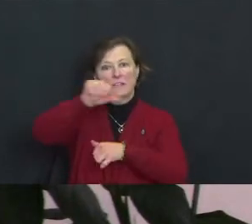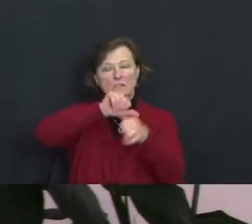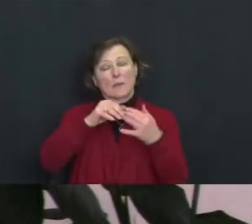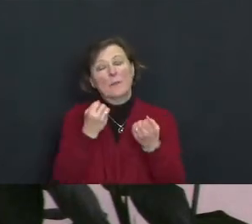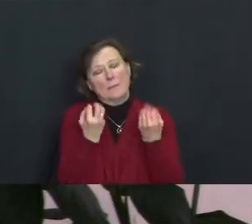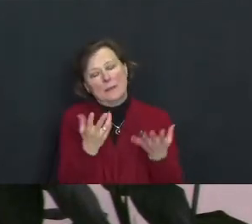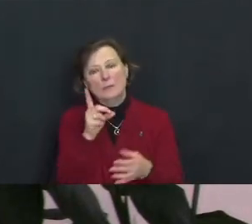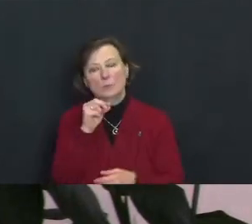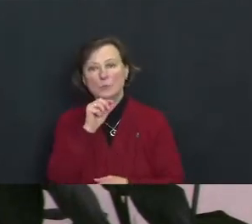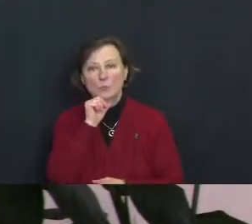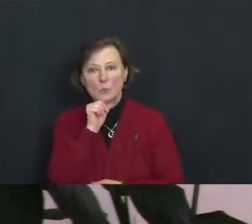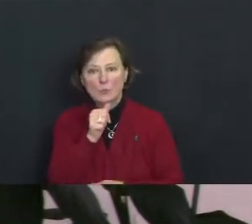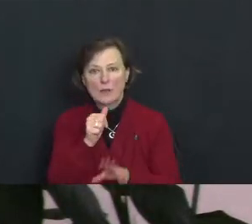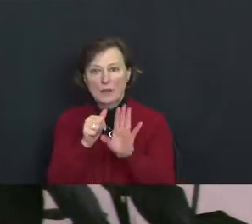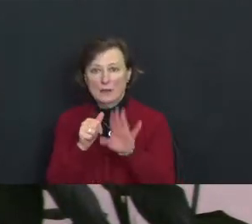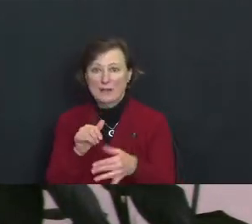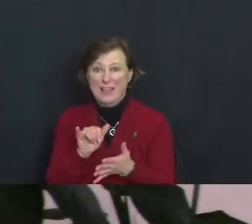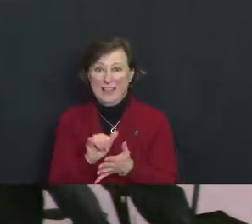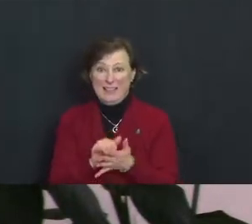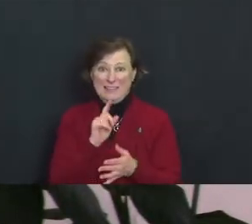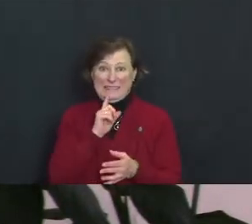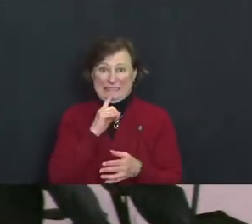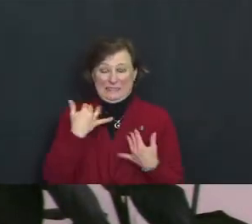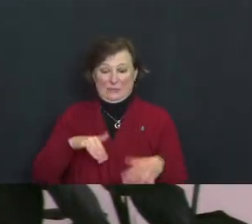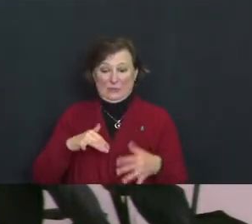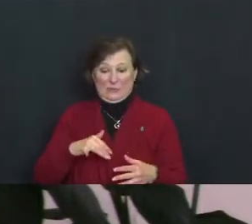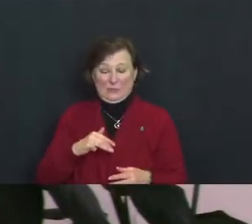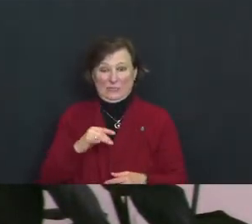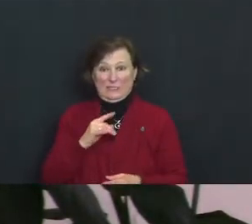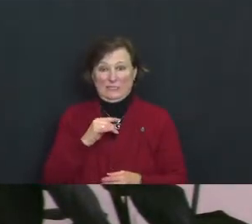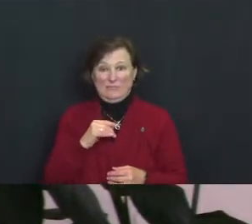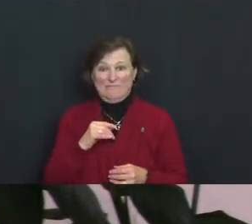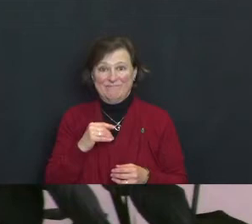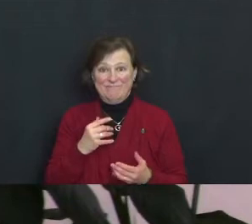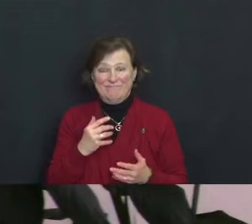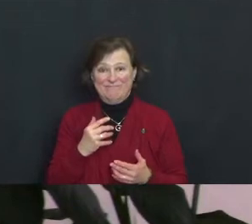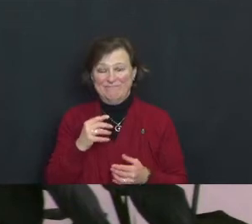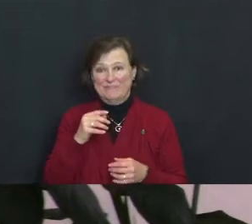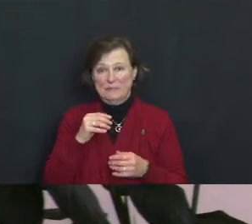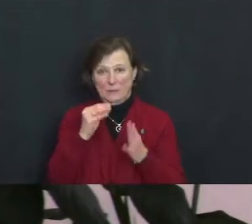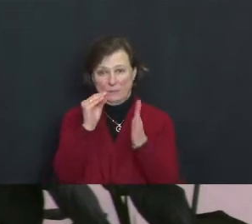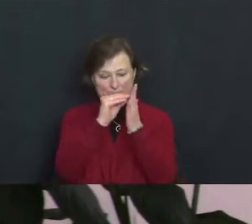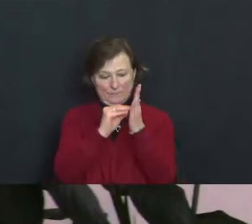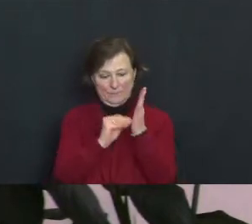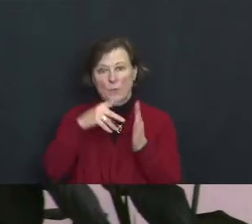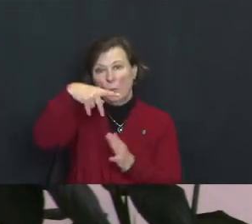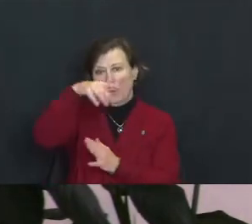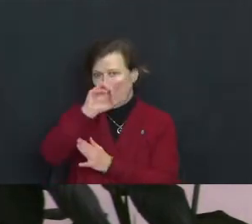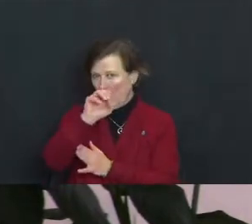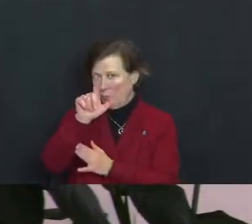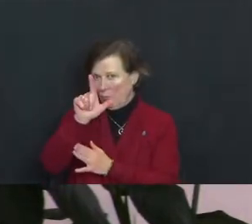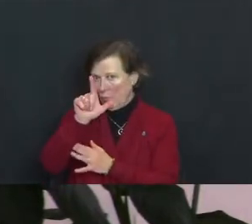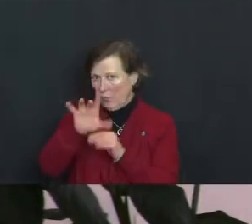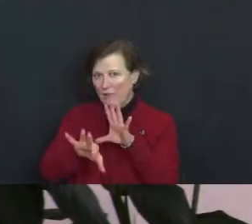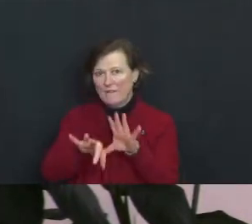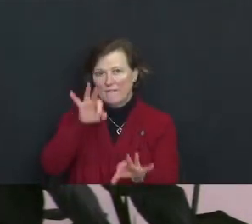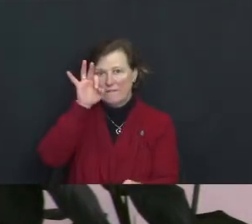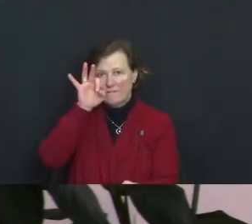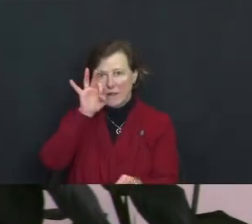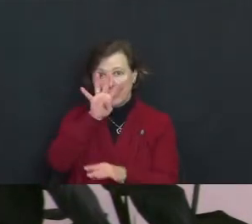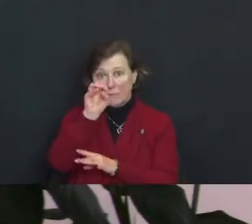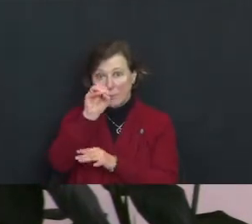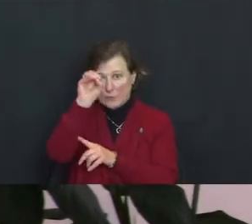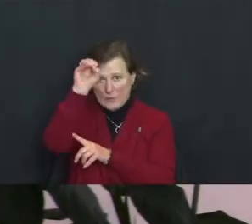Get this - this is a disturbing poll I think - that found that 40 percent of us 40 percent